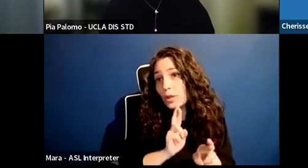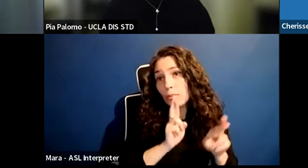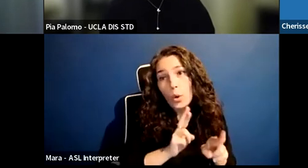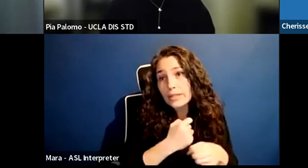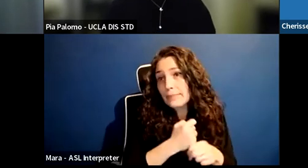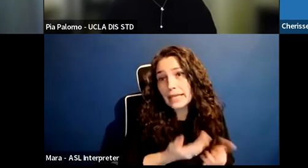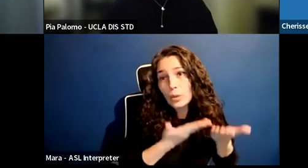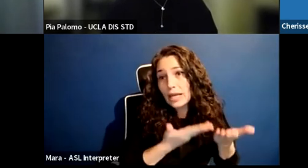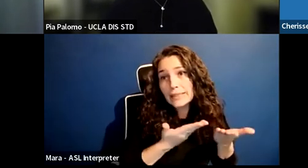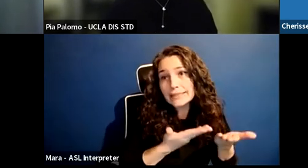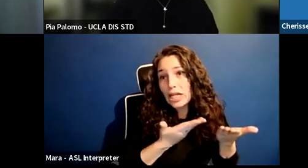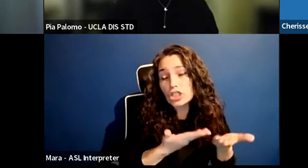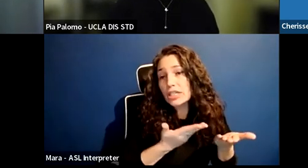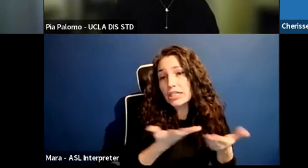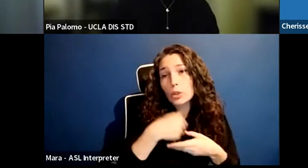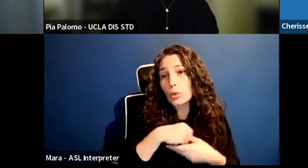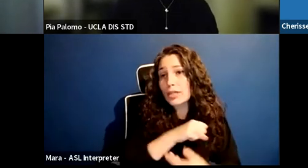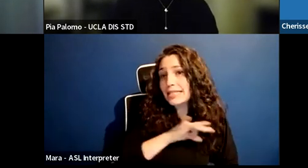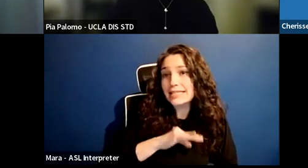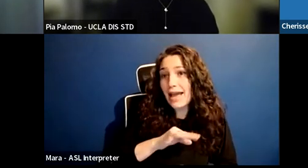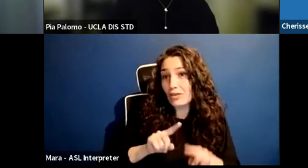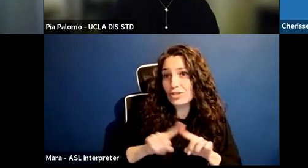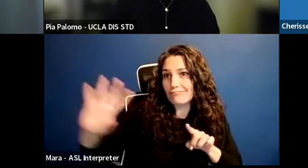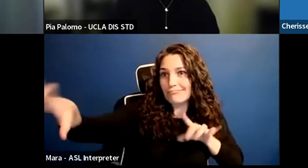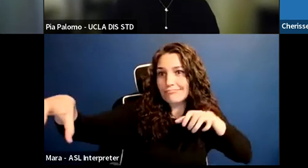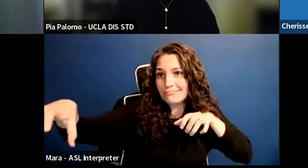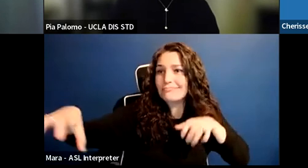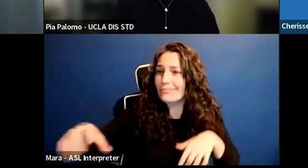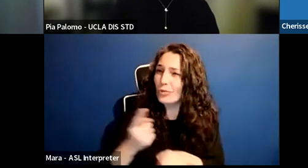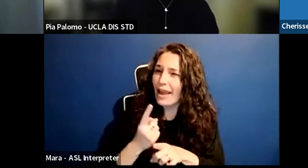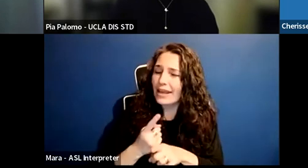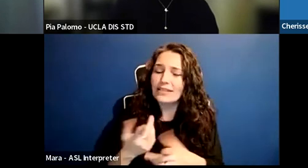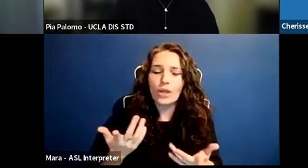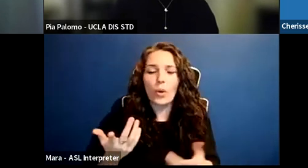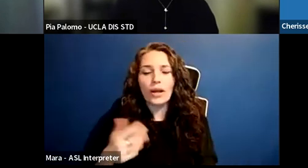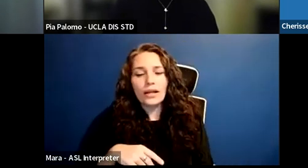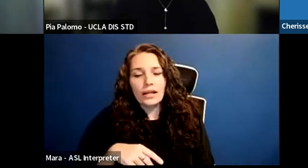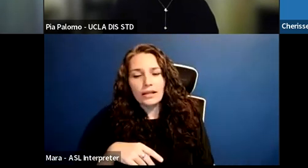and are part of staff who, you know, again, from an inside perspective,